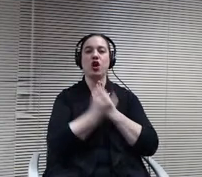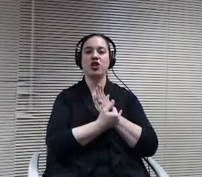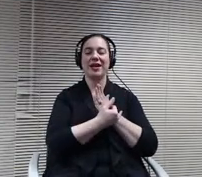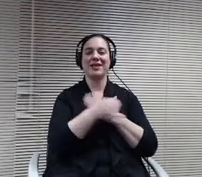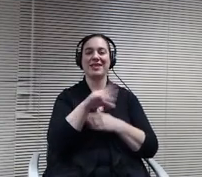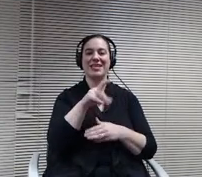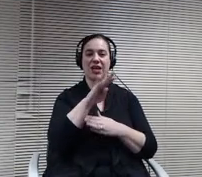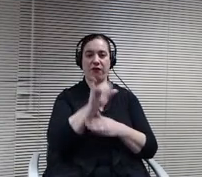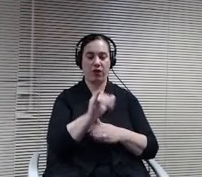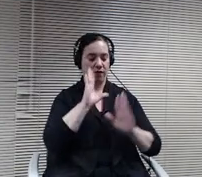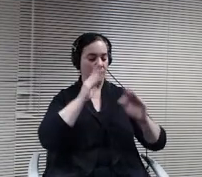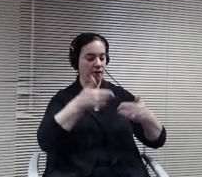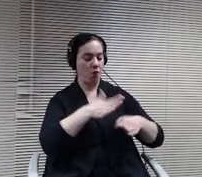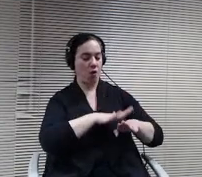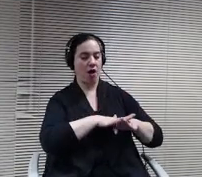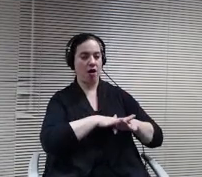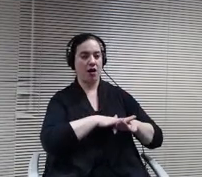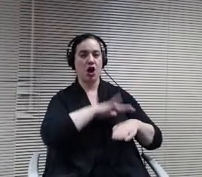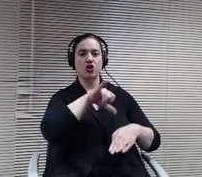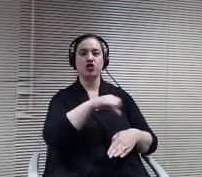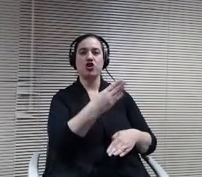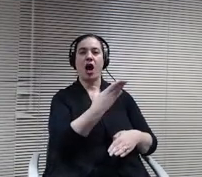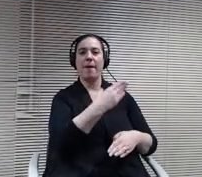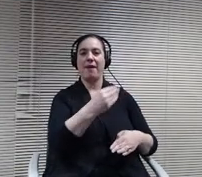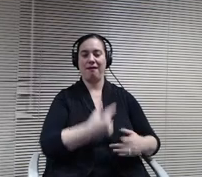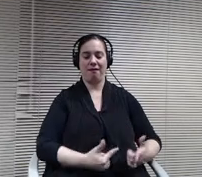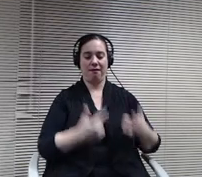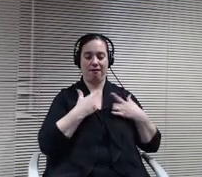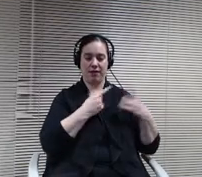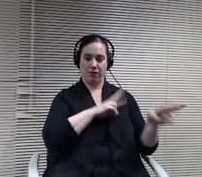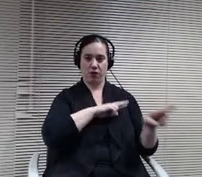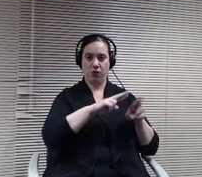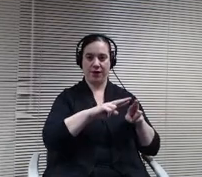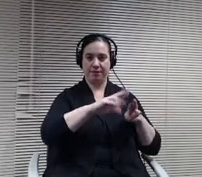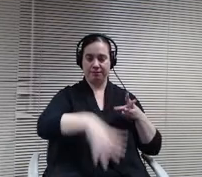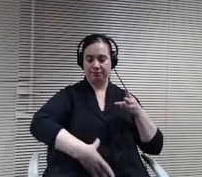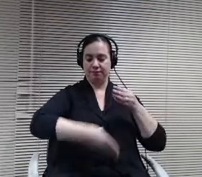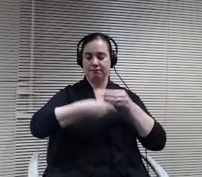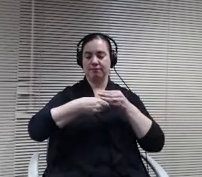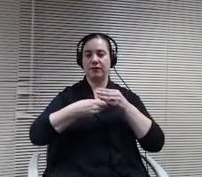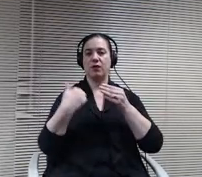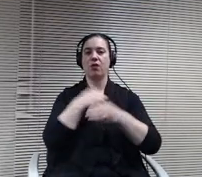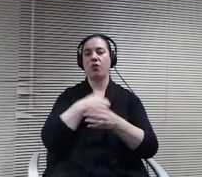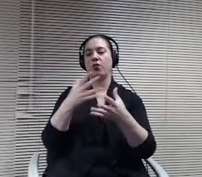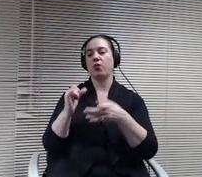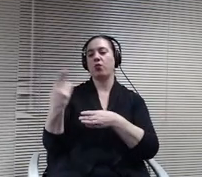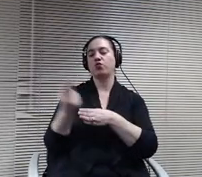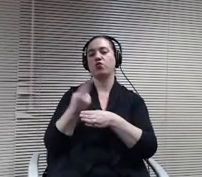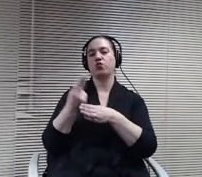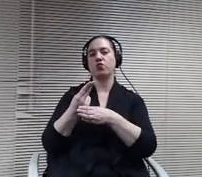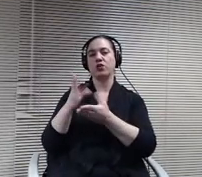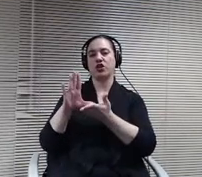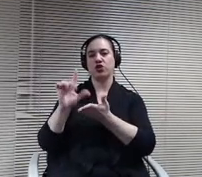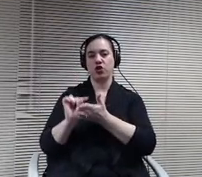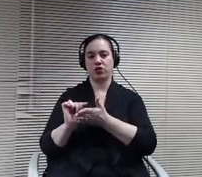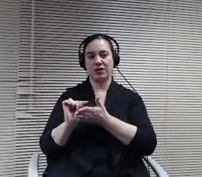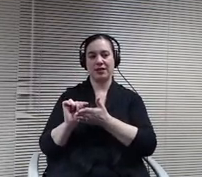life ready. In addition to this, we utilized our consultant, Caitlin Dornbush funner, a certified behavior analyst to